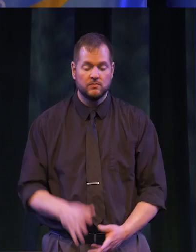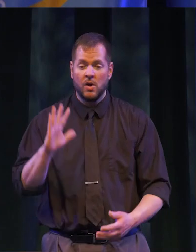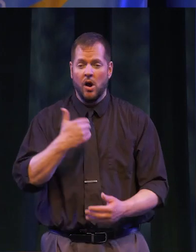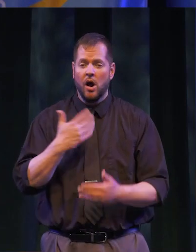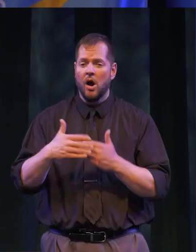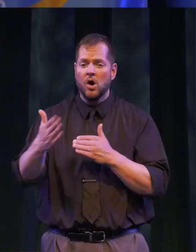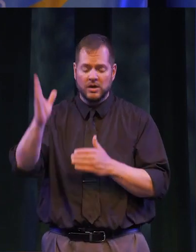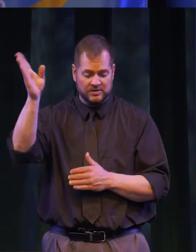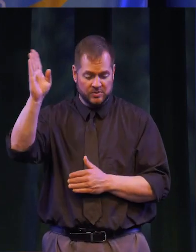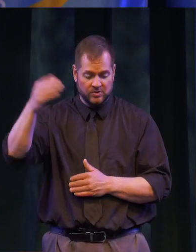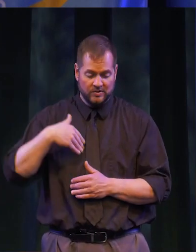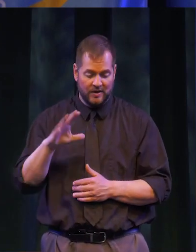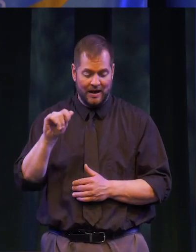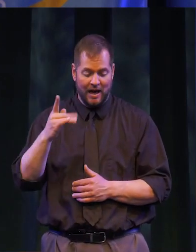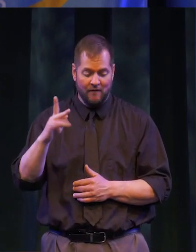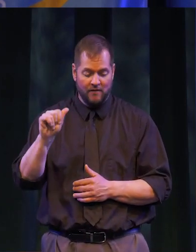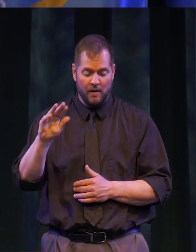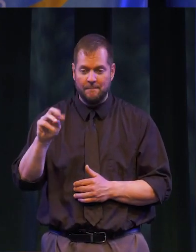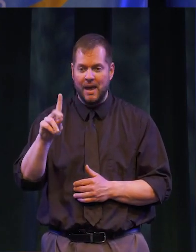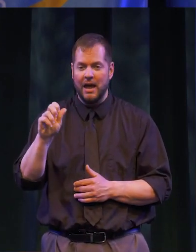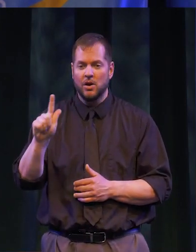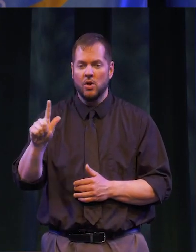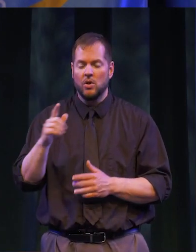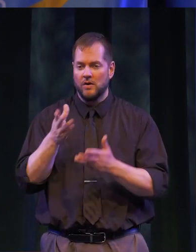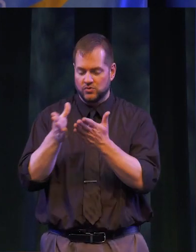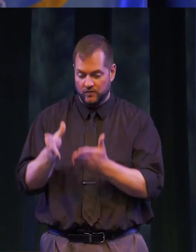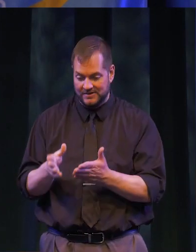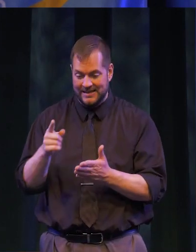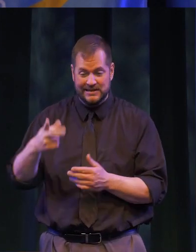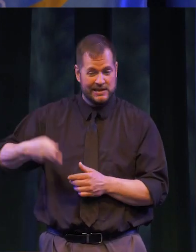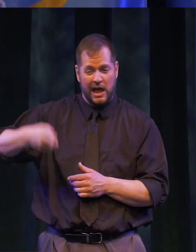OUR NEXT PRESENTATION IS THE ALPHA MEDAL OF SERVICE. THIS PRESTIGIOUS AWARD IS THE HIGHEST